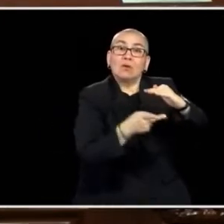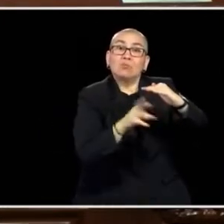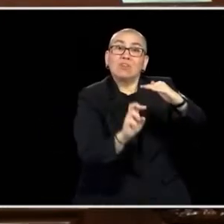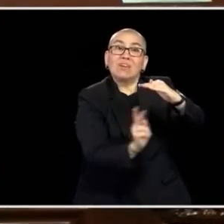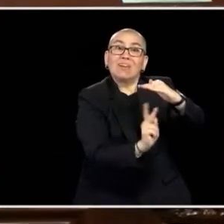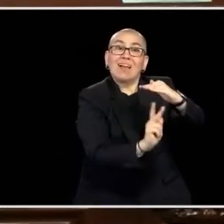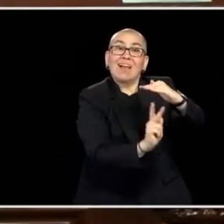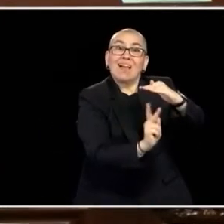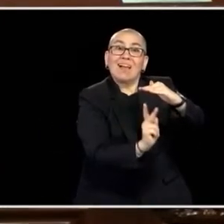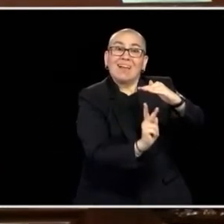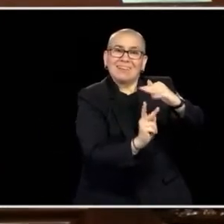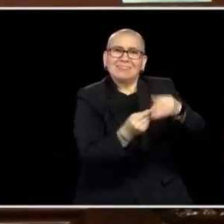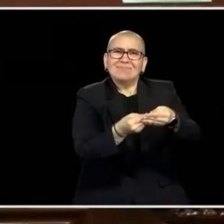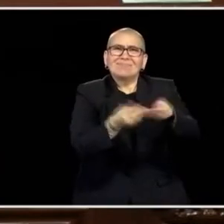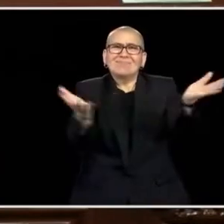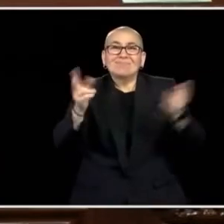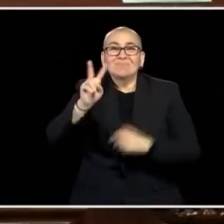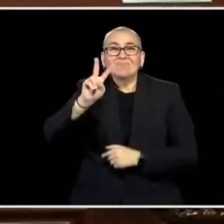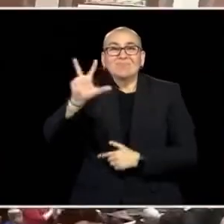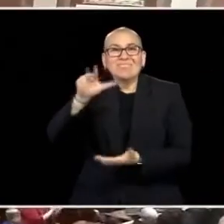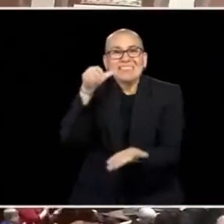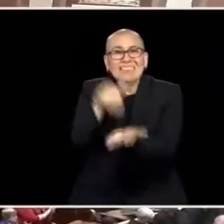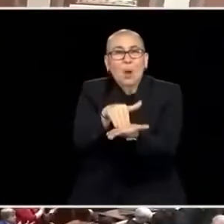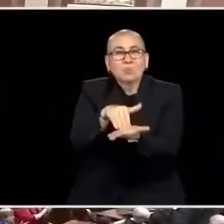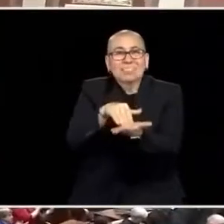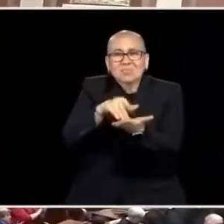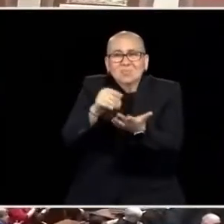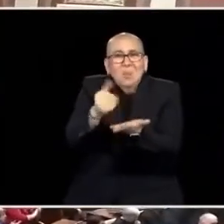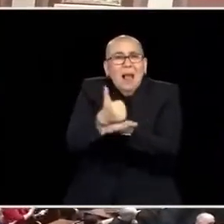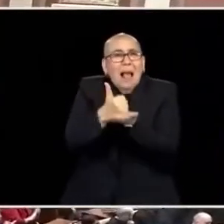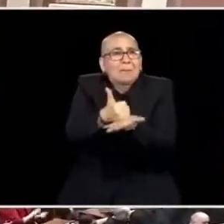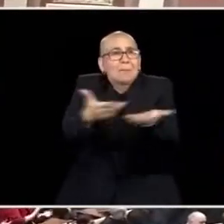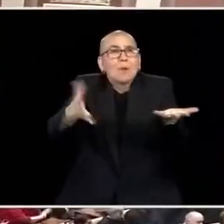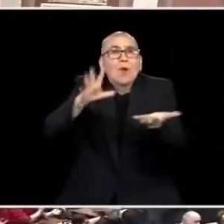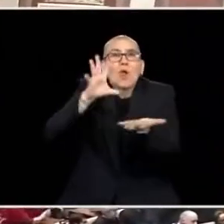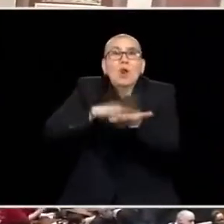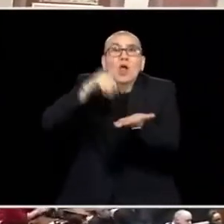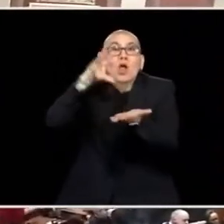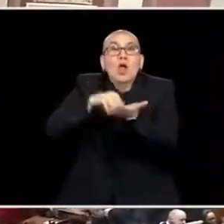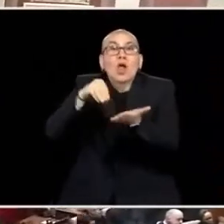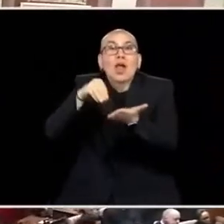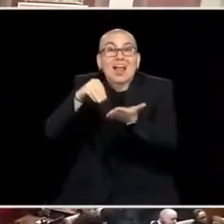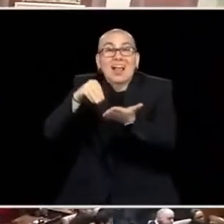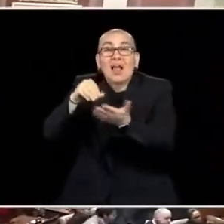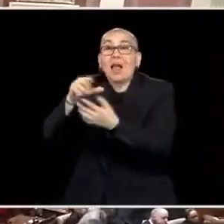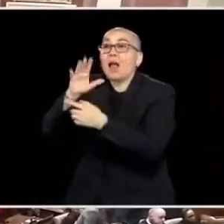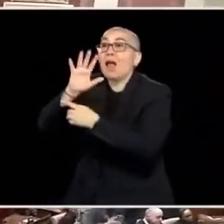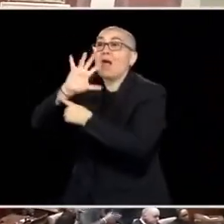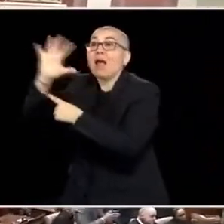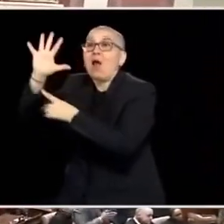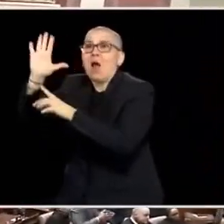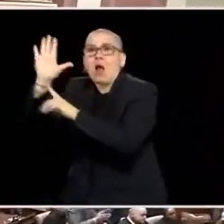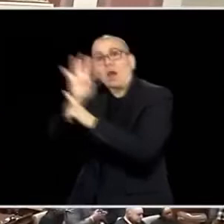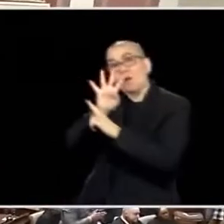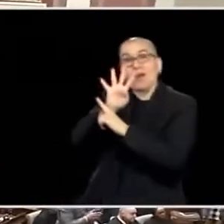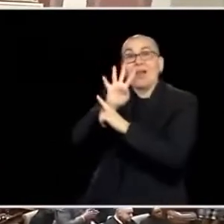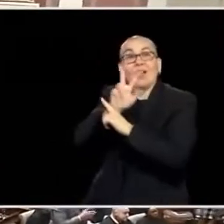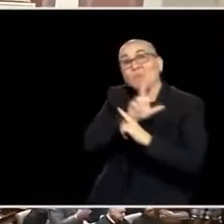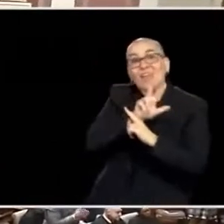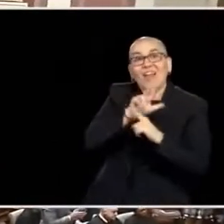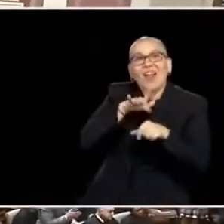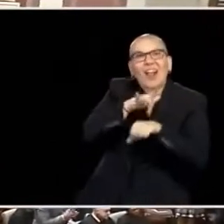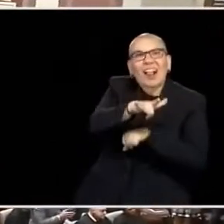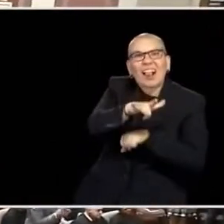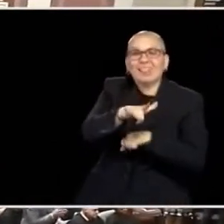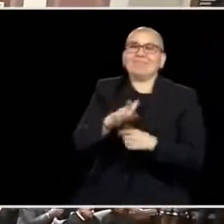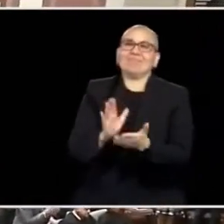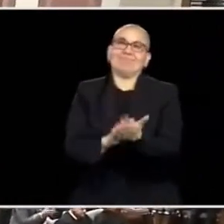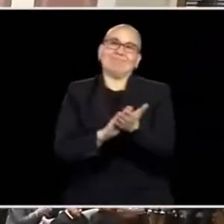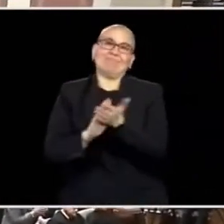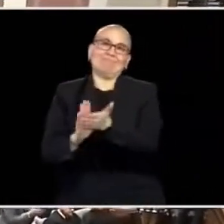FOR GENERATIONS TO COME.